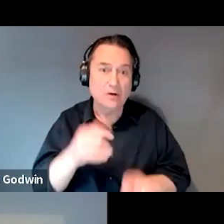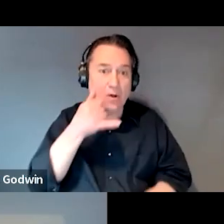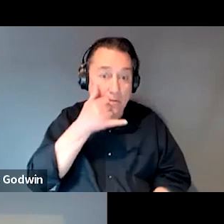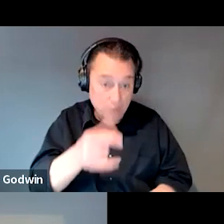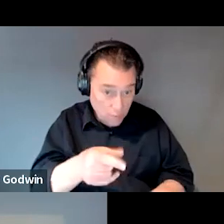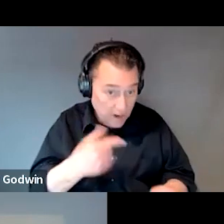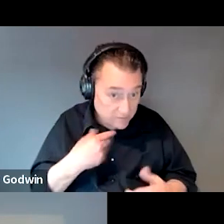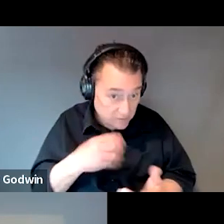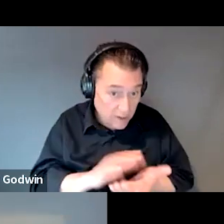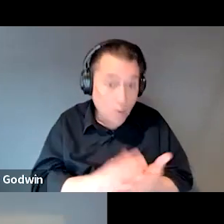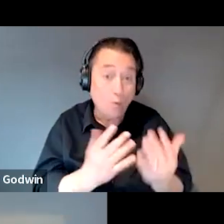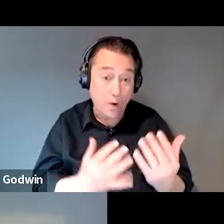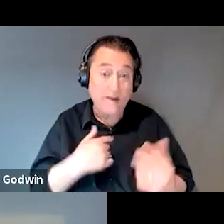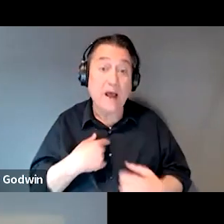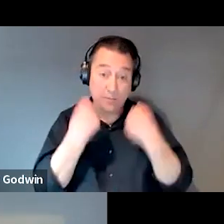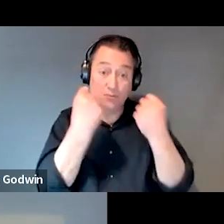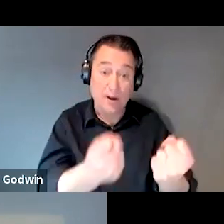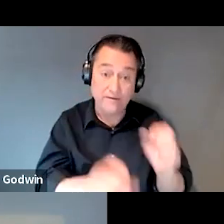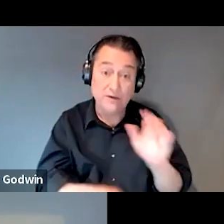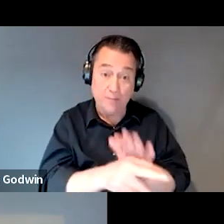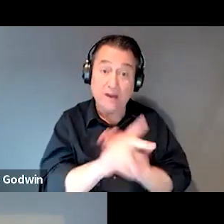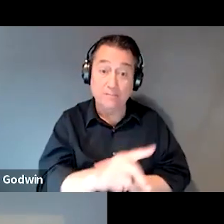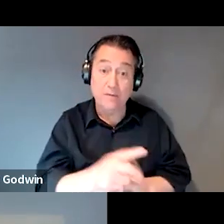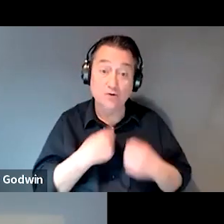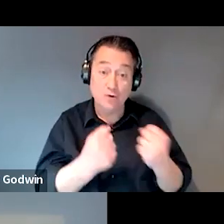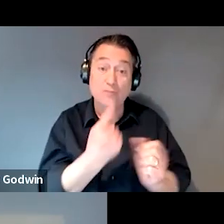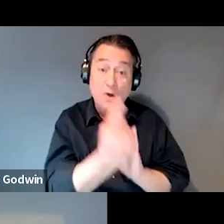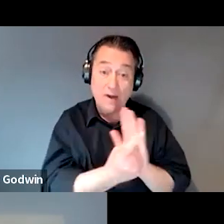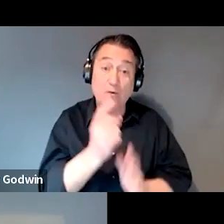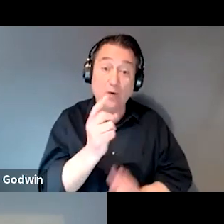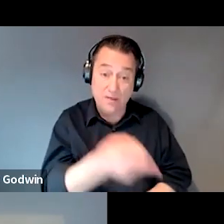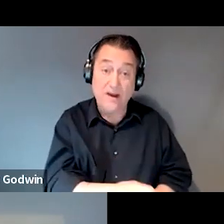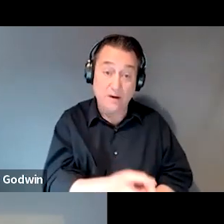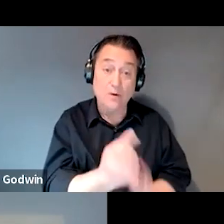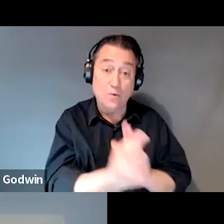"Wait right there, I'm coming to get them." So I did have to drive an hour there and an hour back, but I got the records,